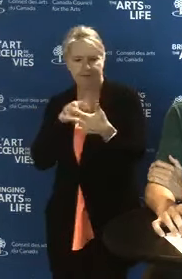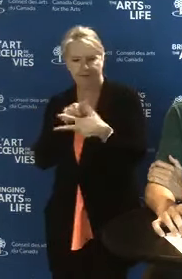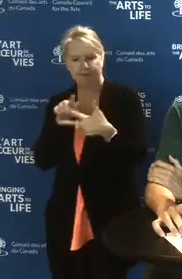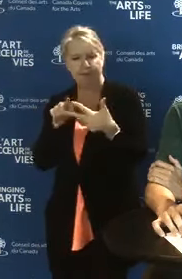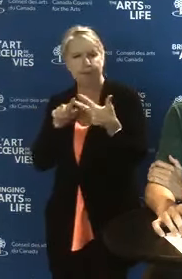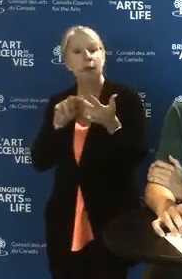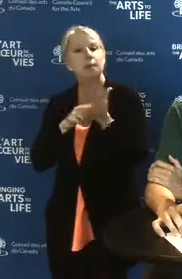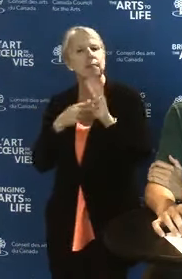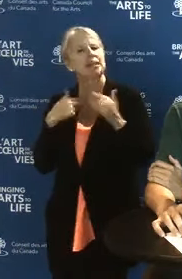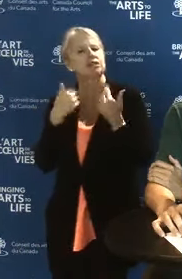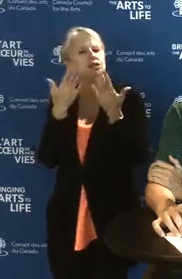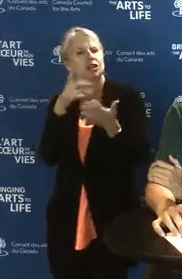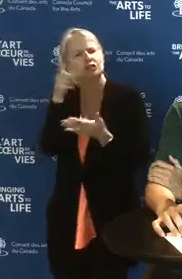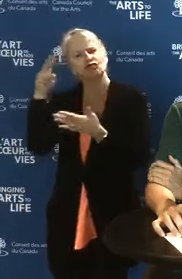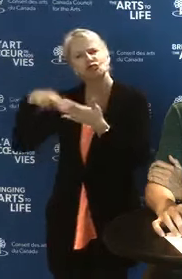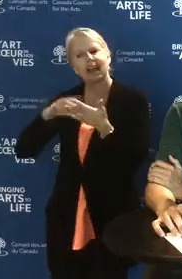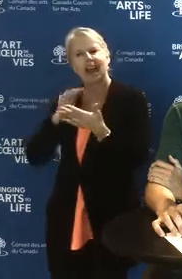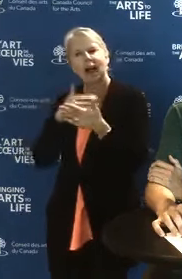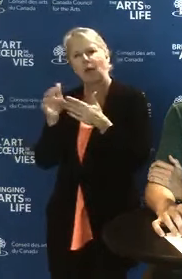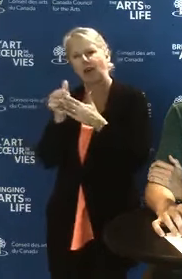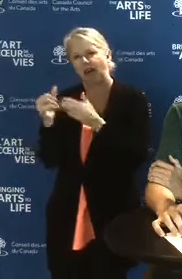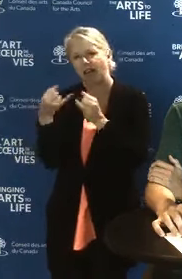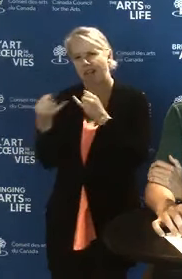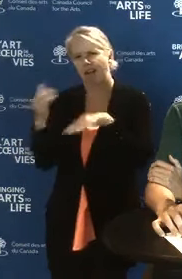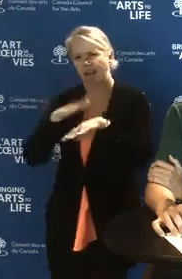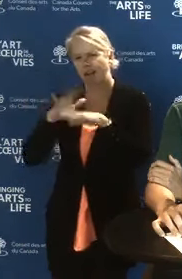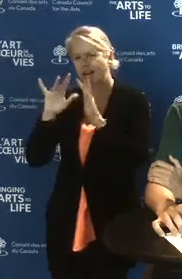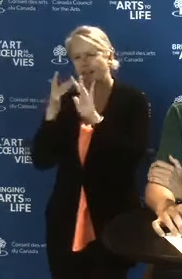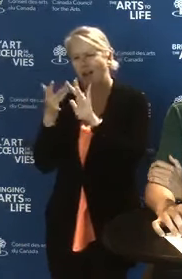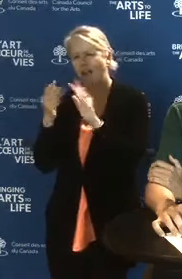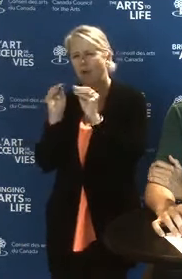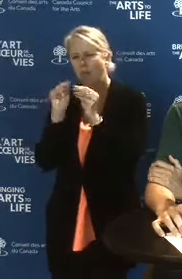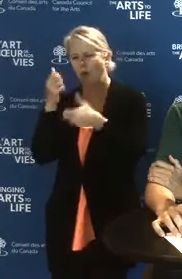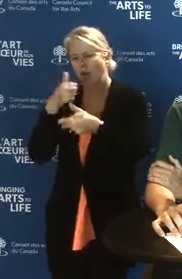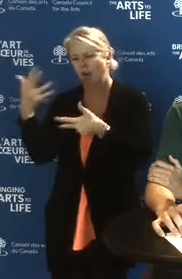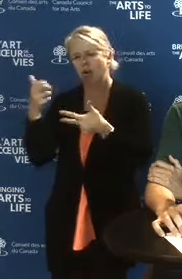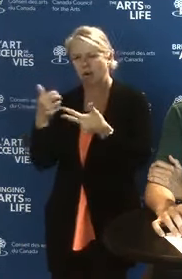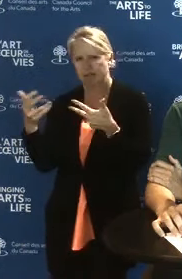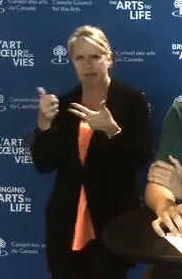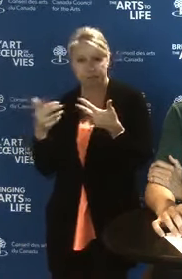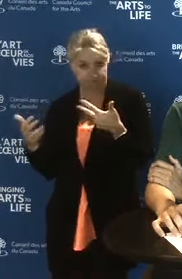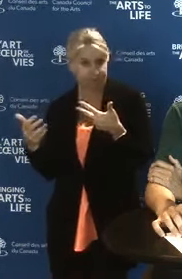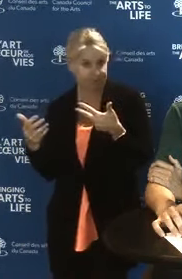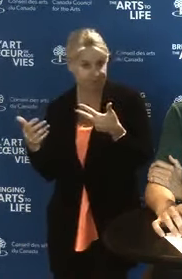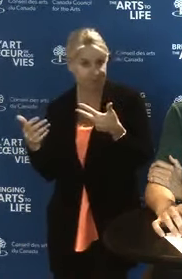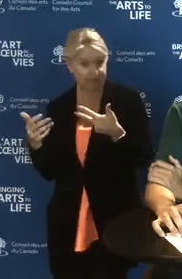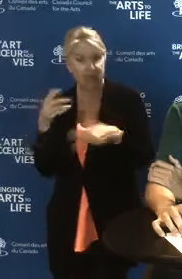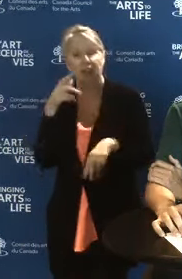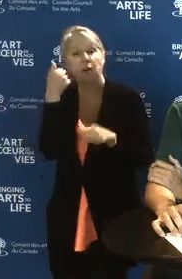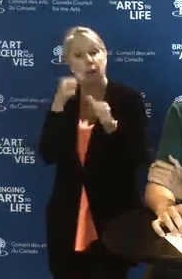for more details on each of these areas. And keep in mind that the questions on the application